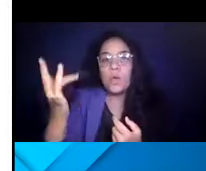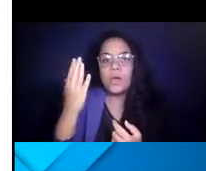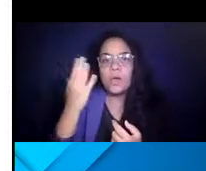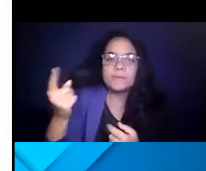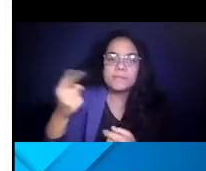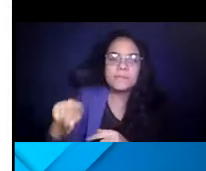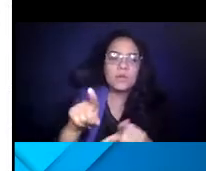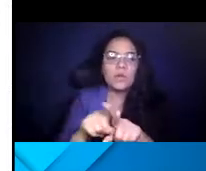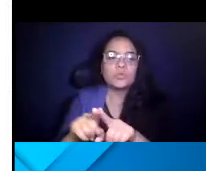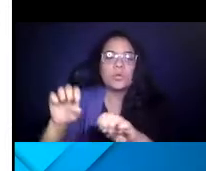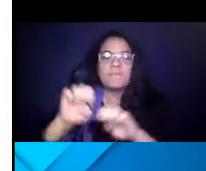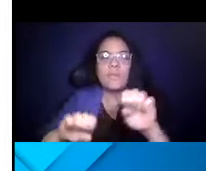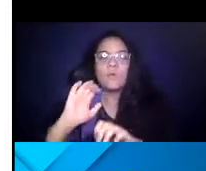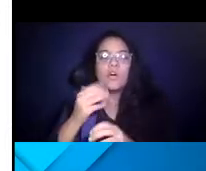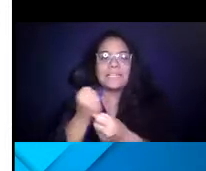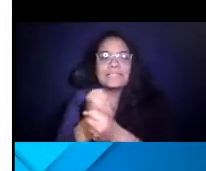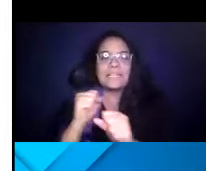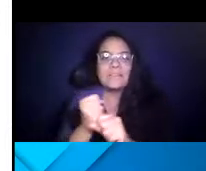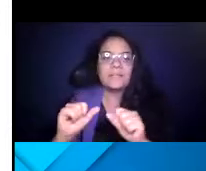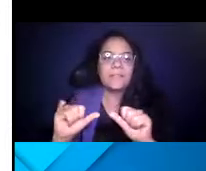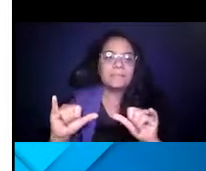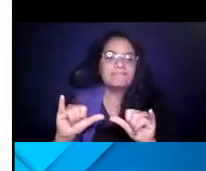evaluated our safety measures and supported them.